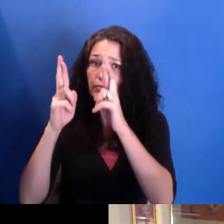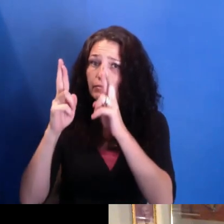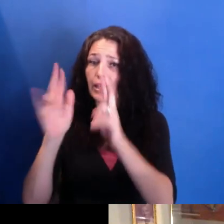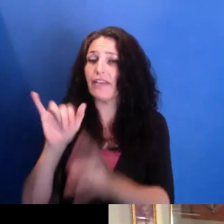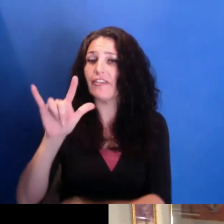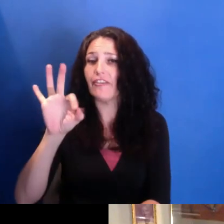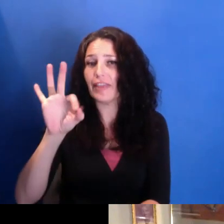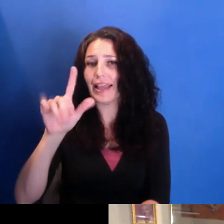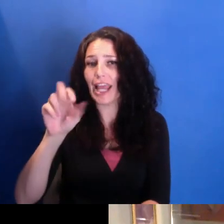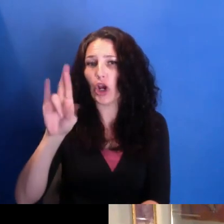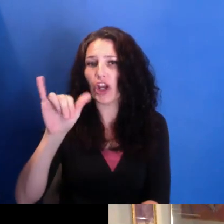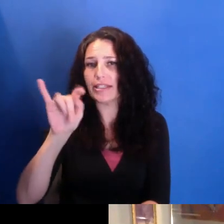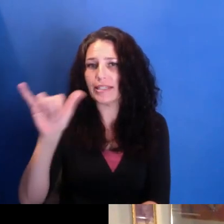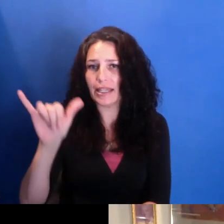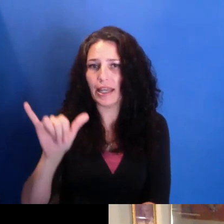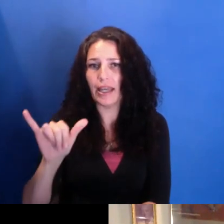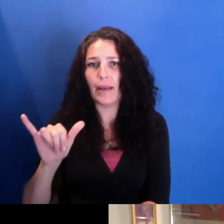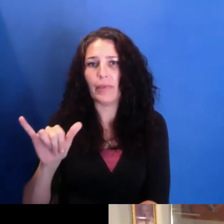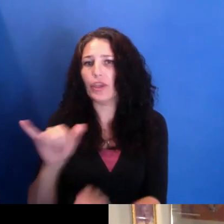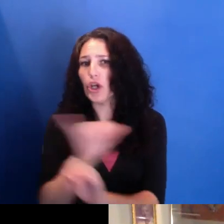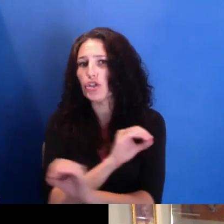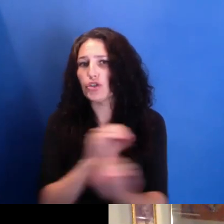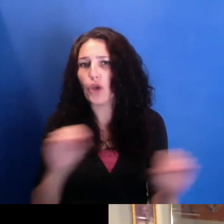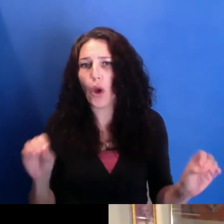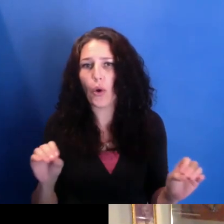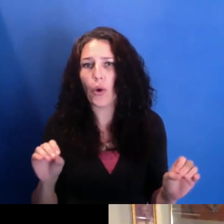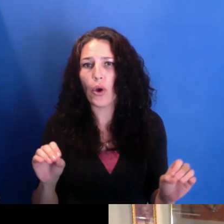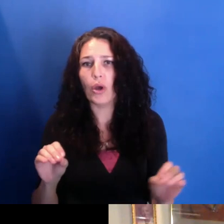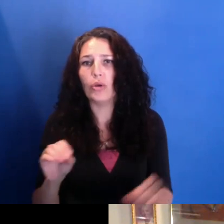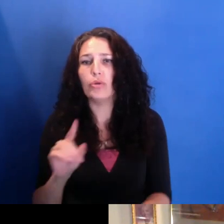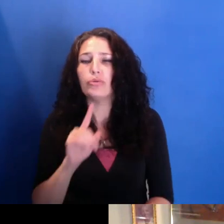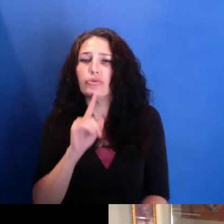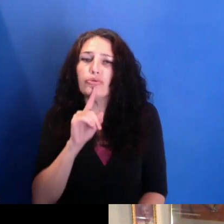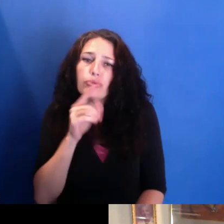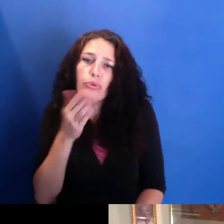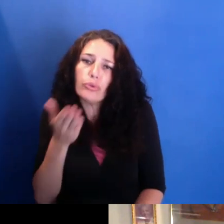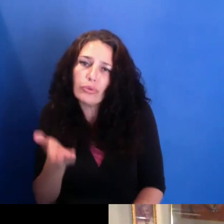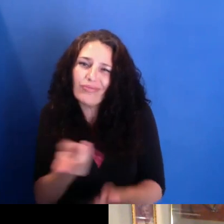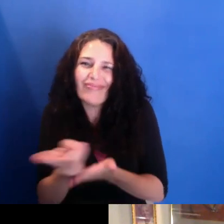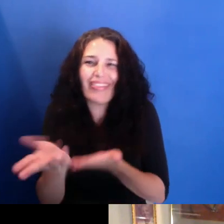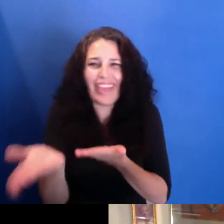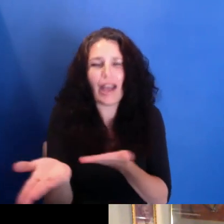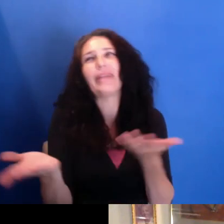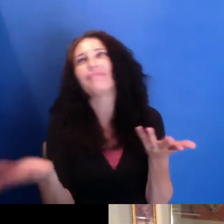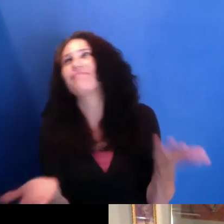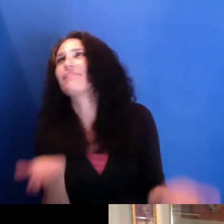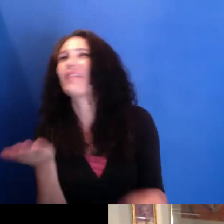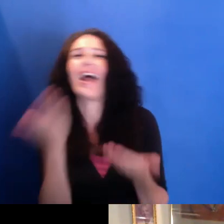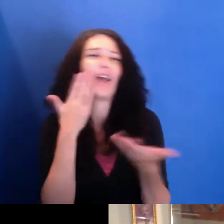there's-- there's no truth there. I mean, there is truth there, but it's very different. It is that-- it's a power differential that makes me--